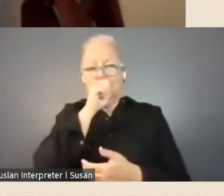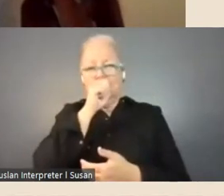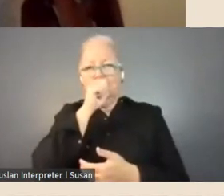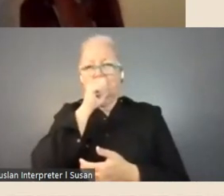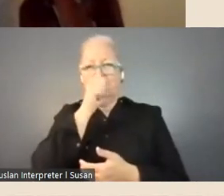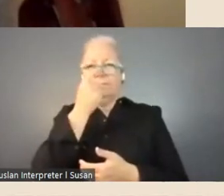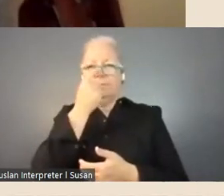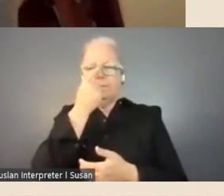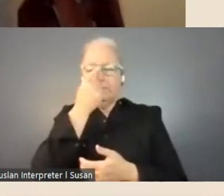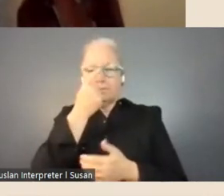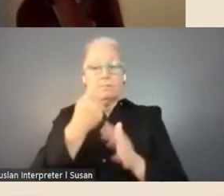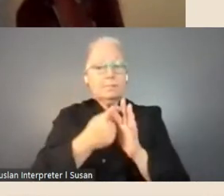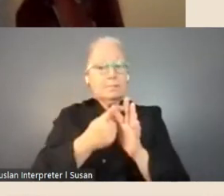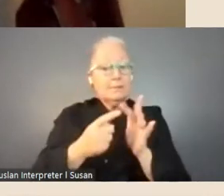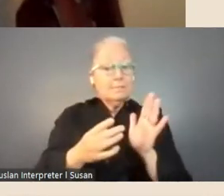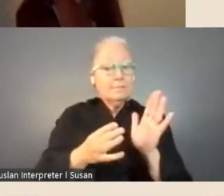Tim.